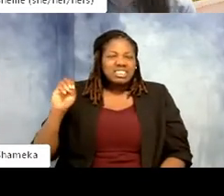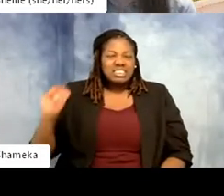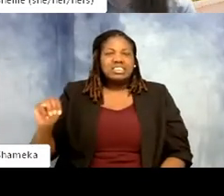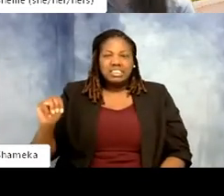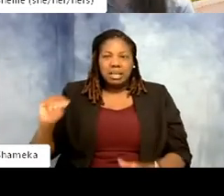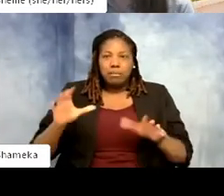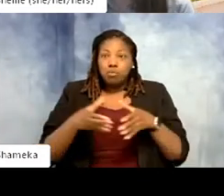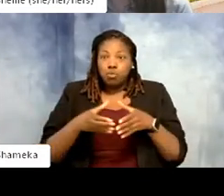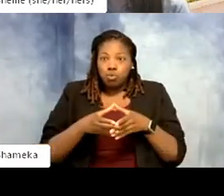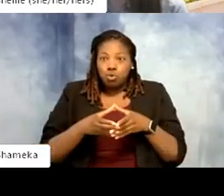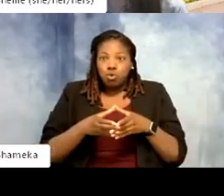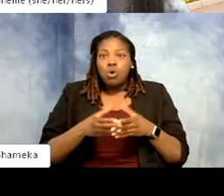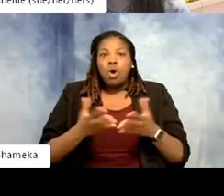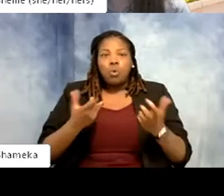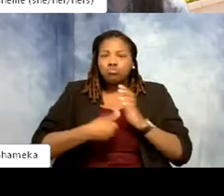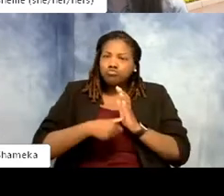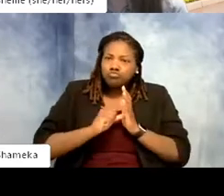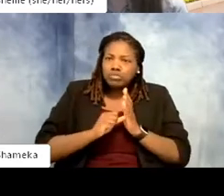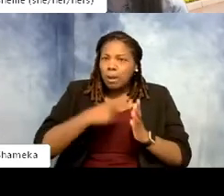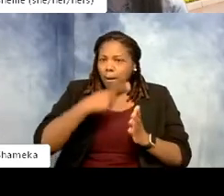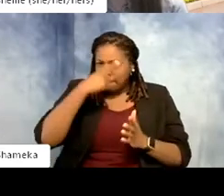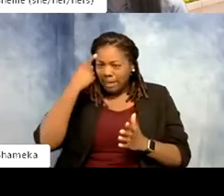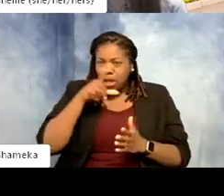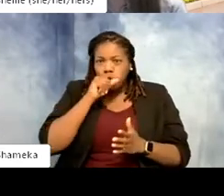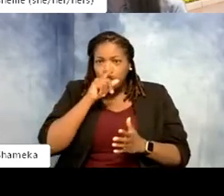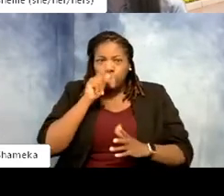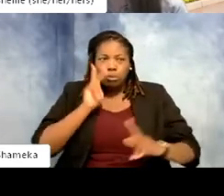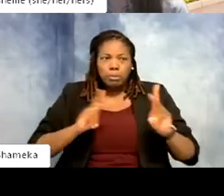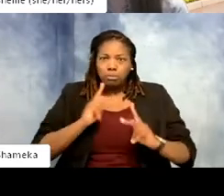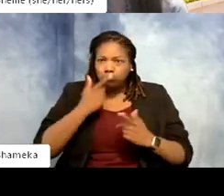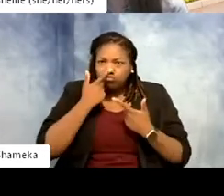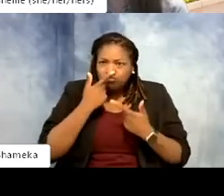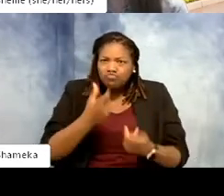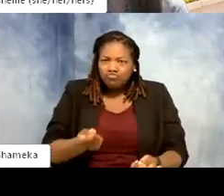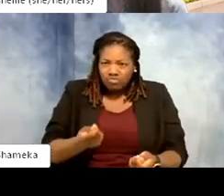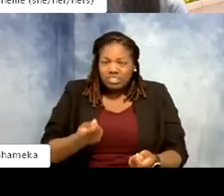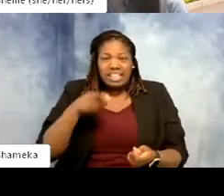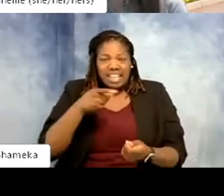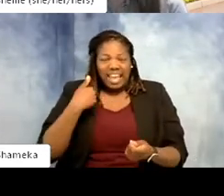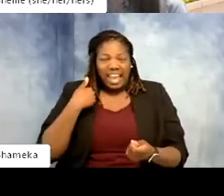enthusiasts and increasing the visibility of Black birders who face unique challenges and often find